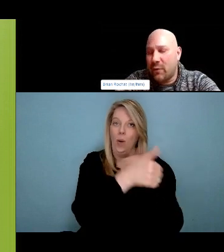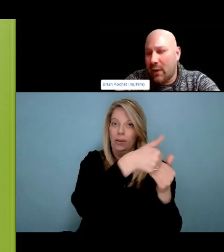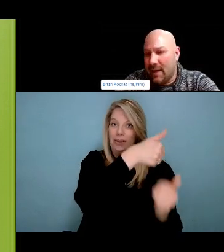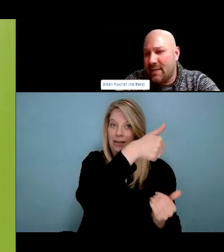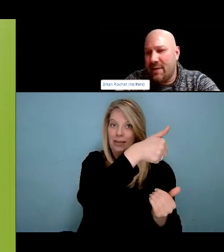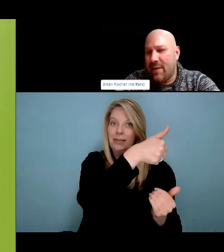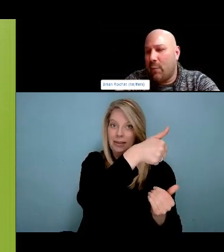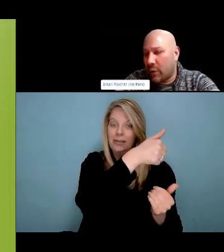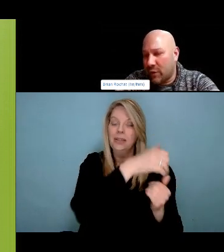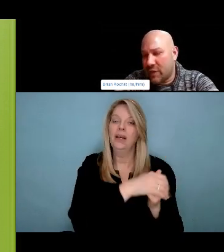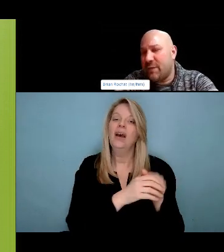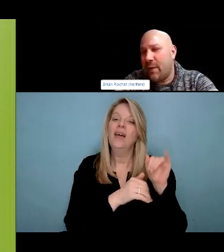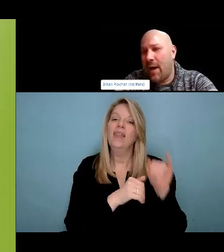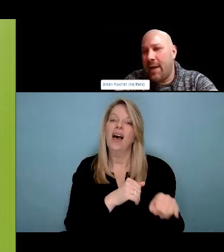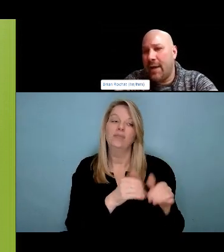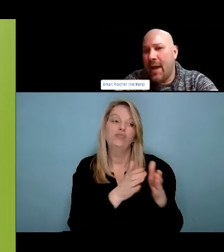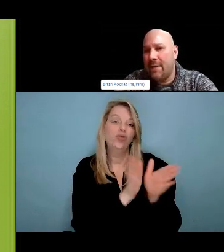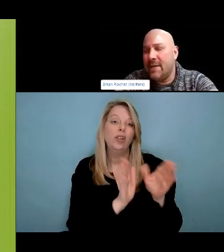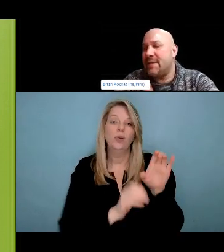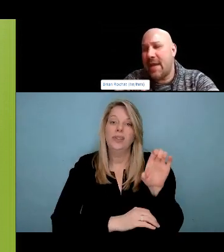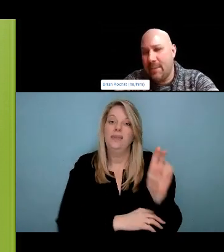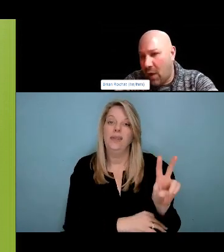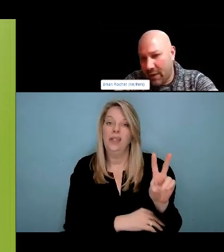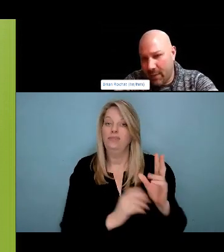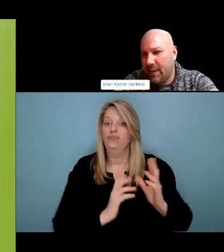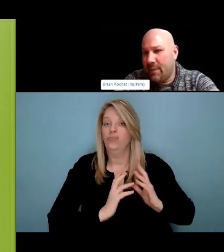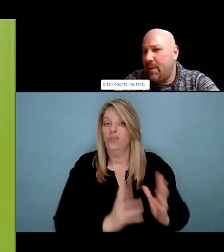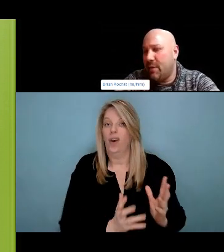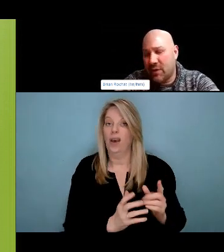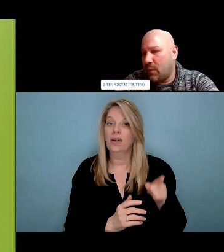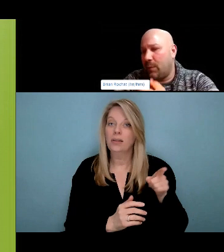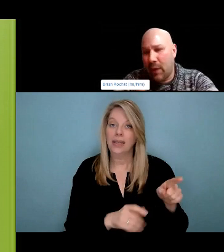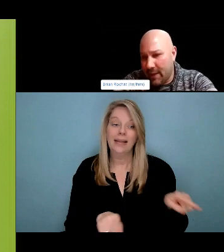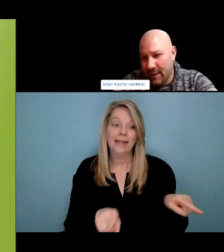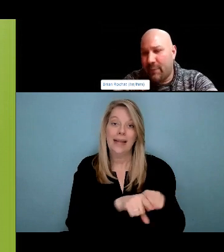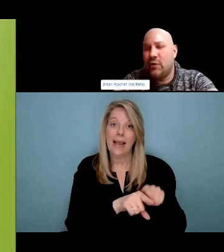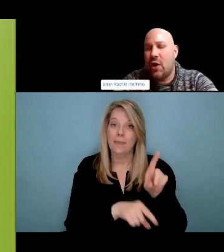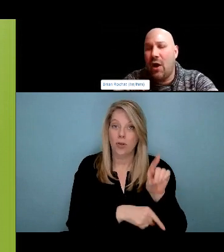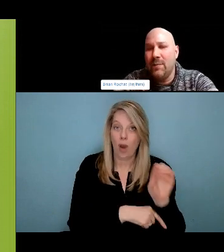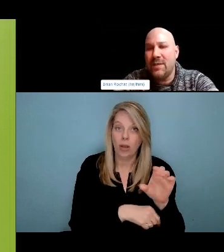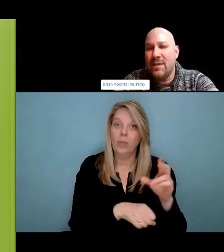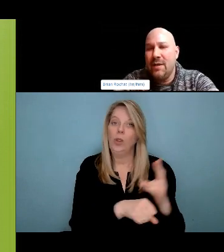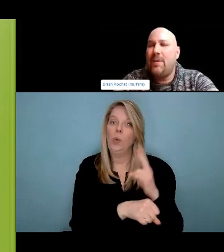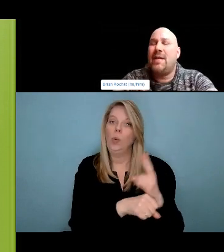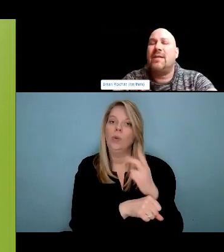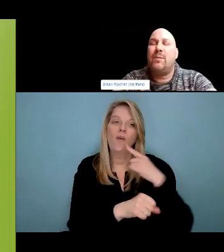to share because often, people who use substances that are impacted, due to stigma don't have that. Excellent. Excellent. Trip sitters are an